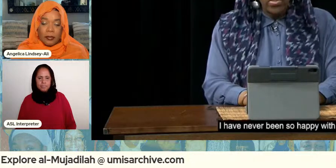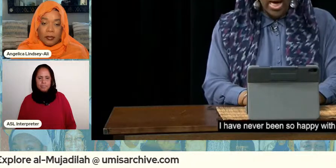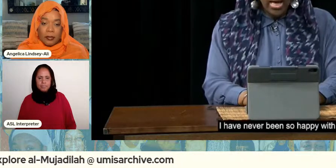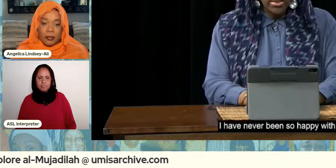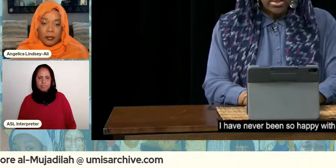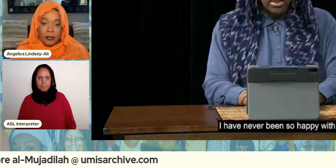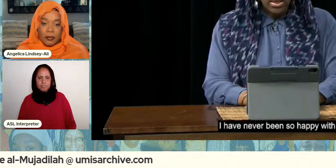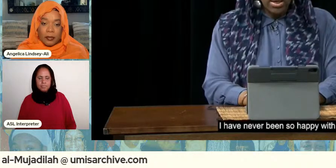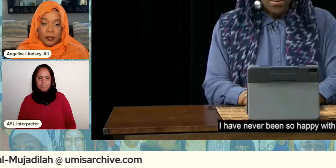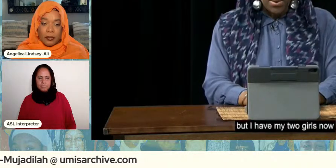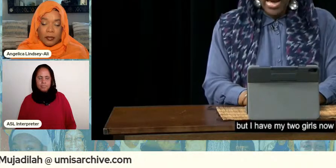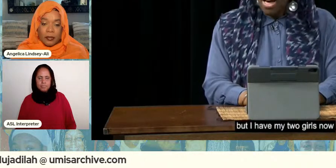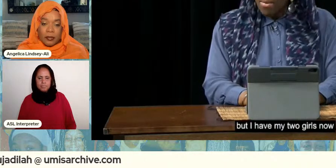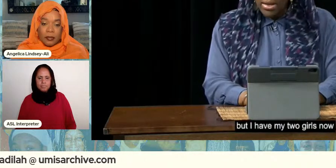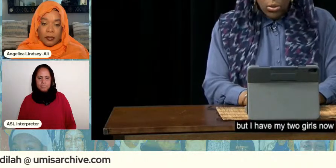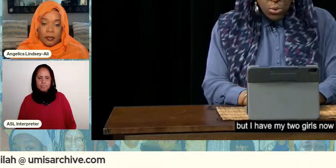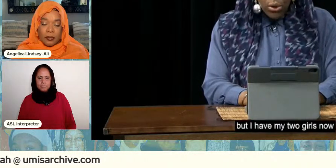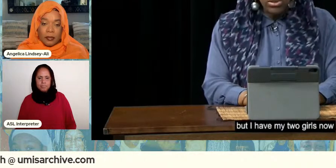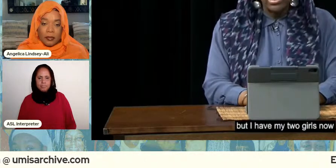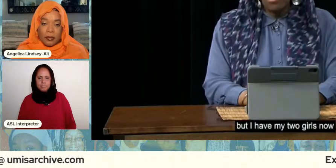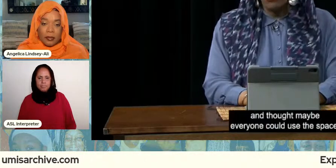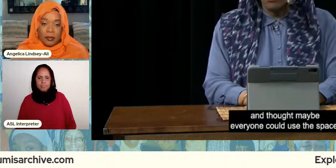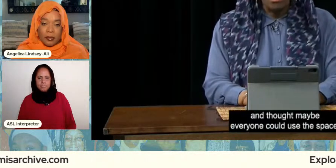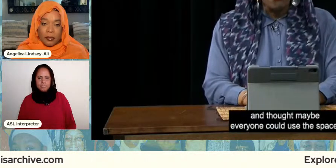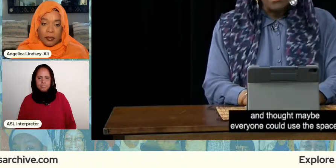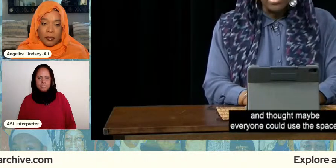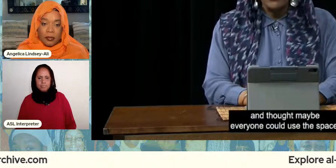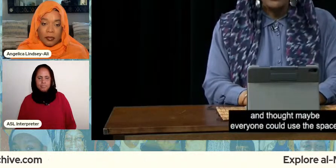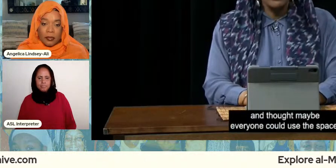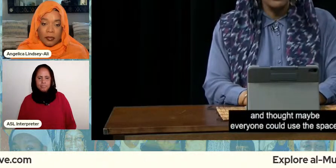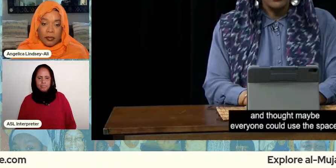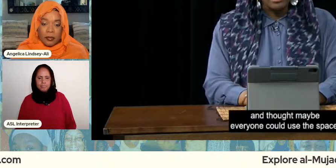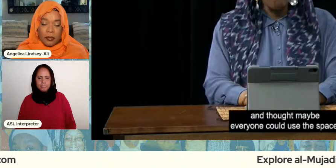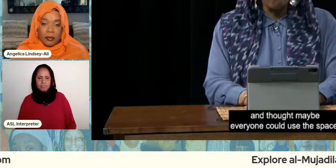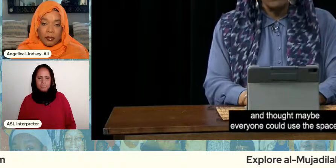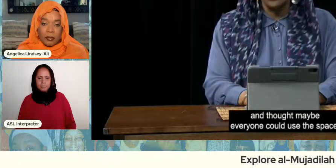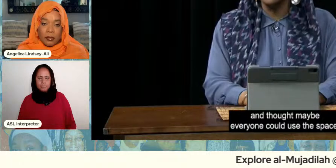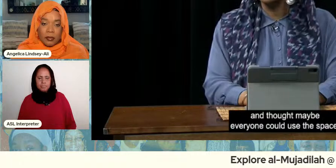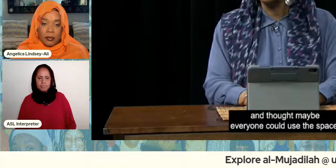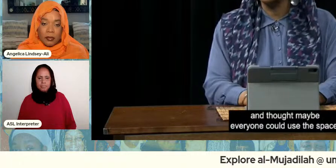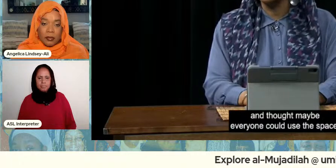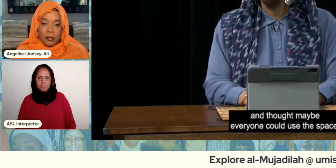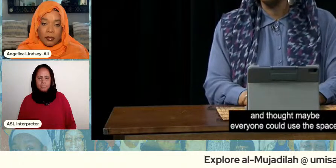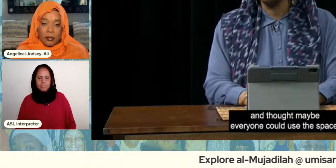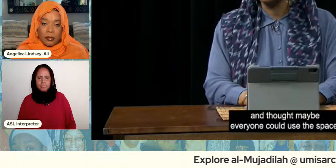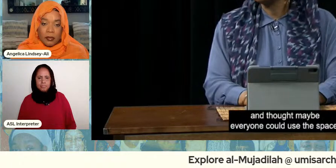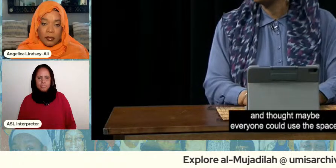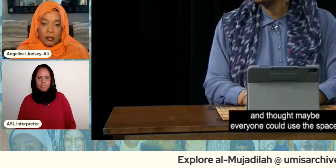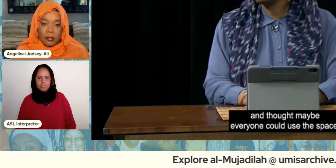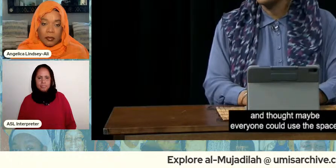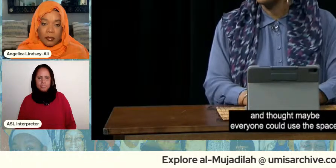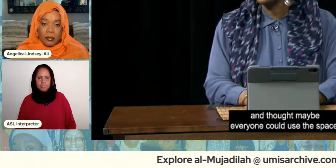with that but i have my two girls now and thought maybe everyone could use the space